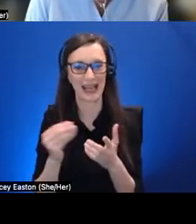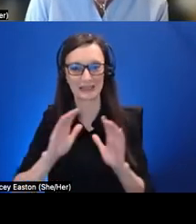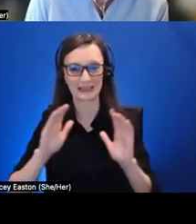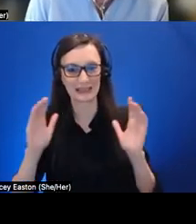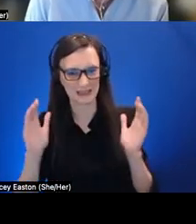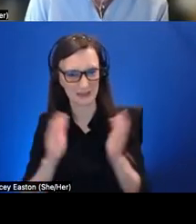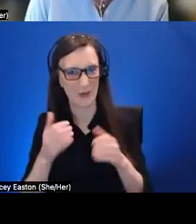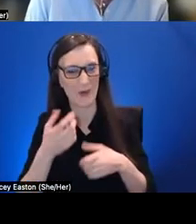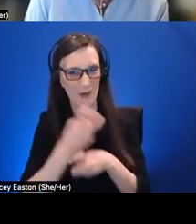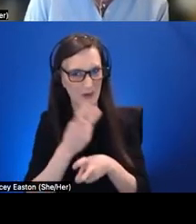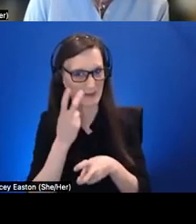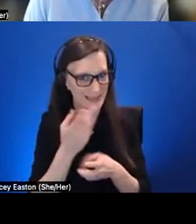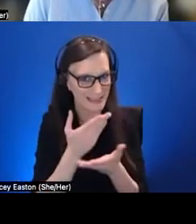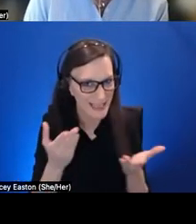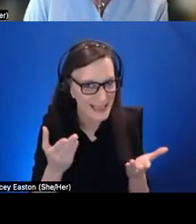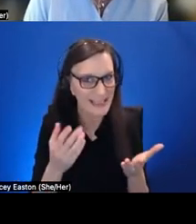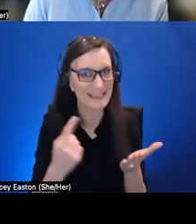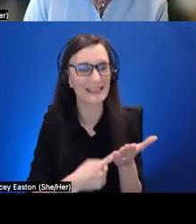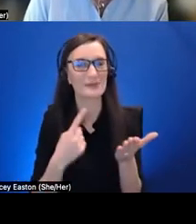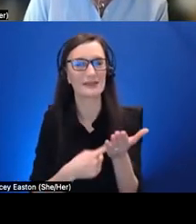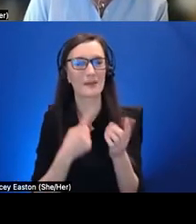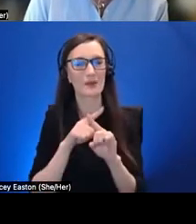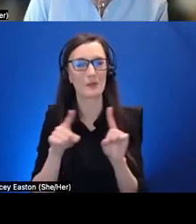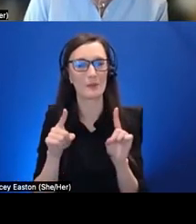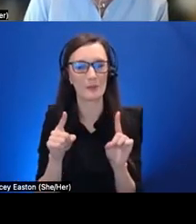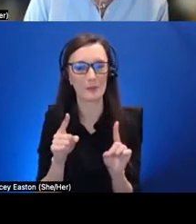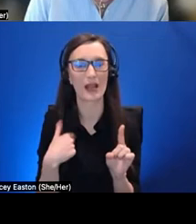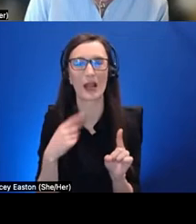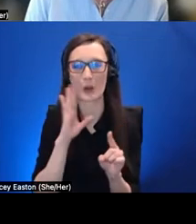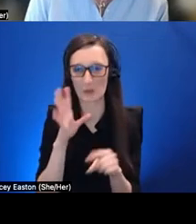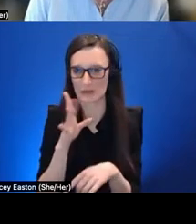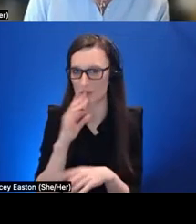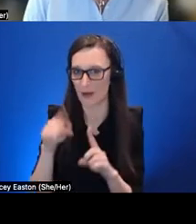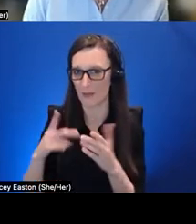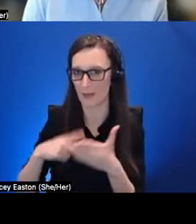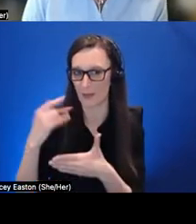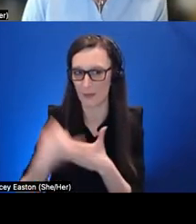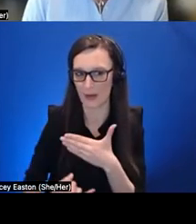that's that's good but like um i will talk about the project in in in the next few minutes where